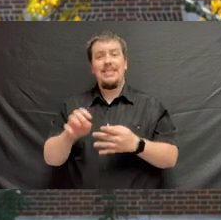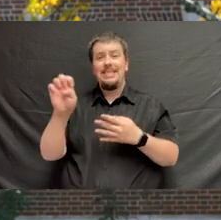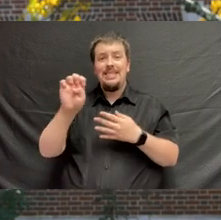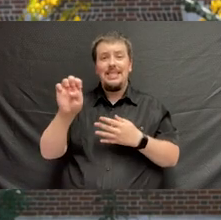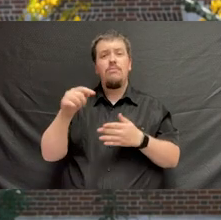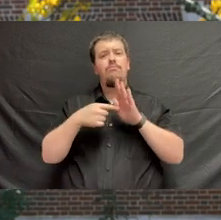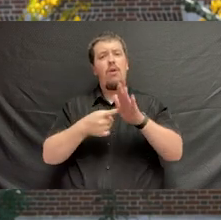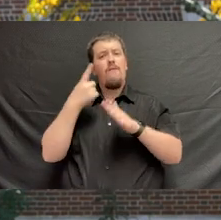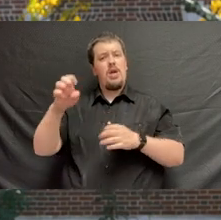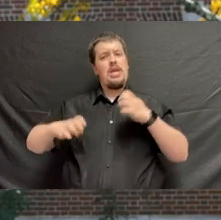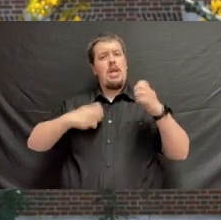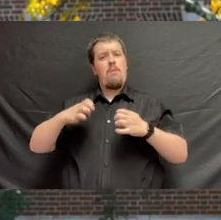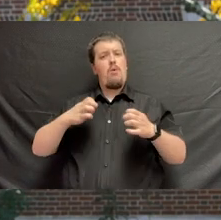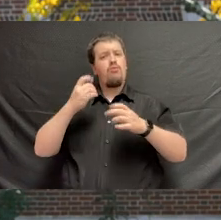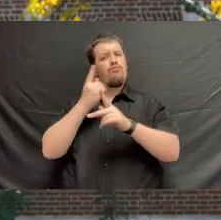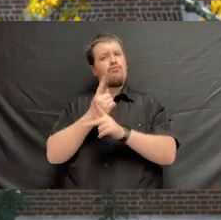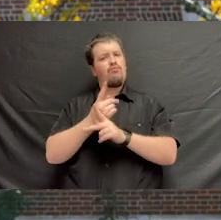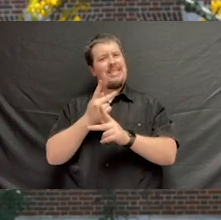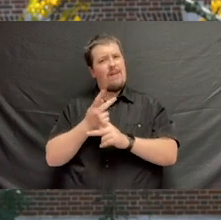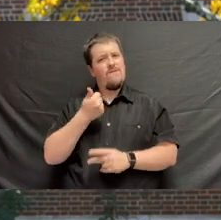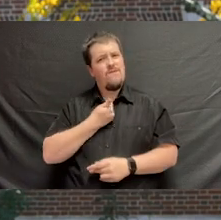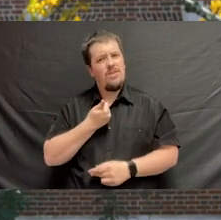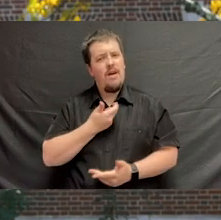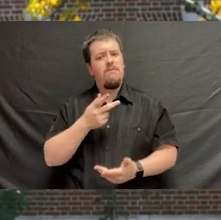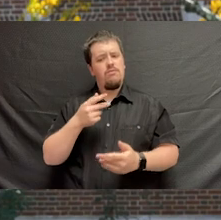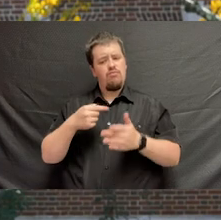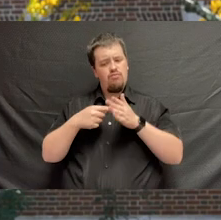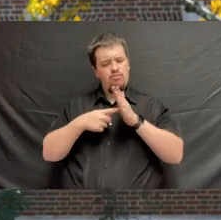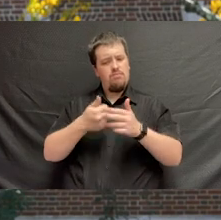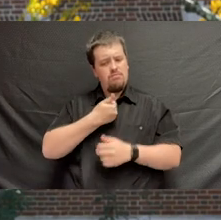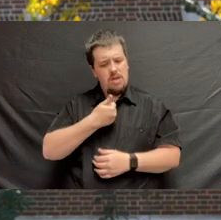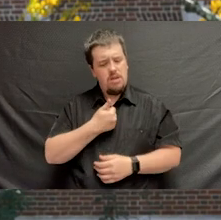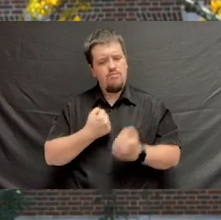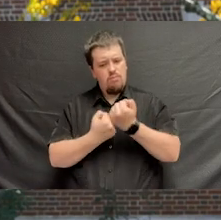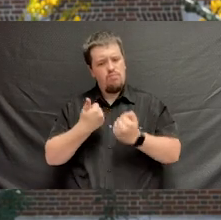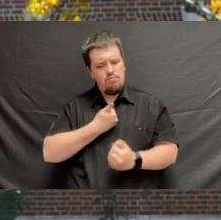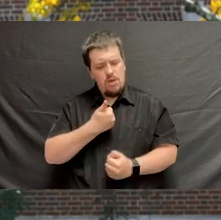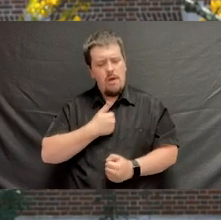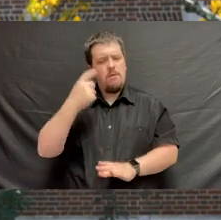E stands for emotional hygiene. Valuing yourself, expressing gratitude, being mindful